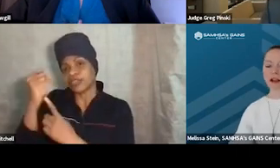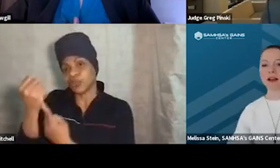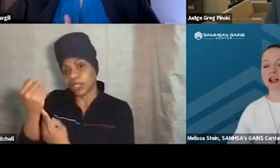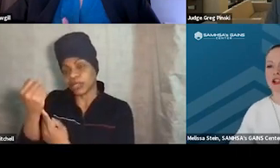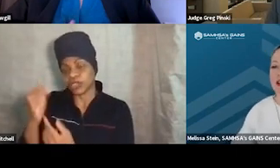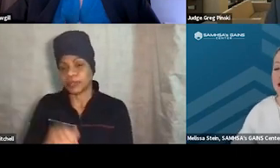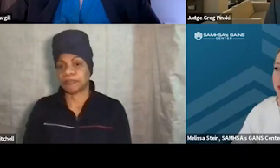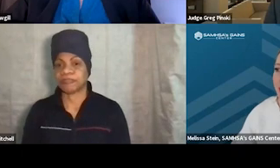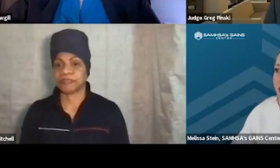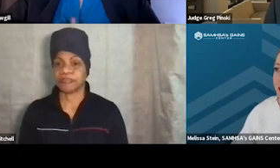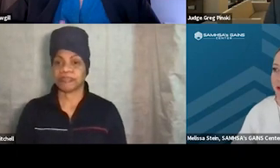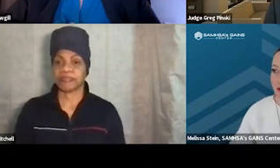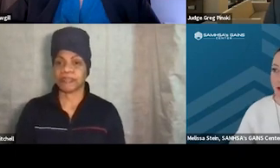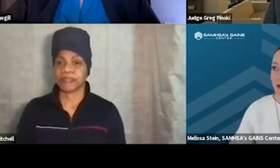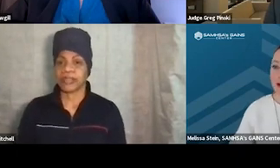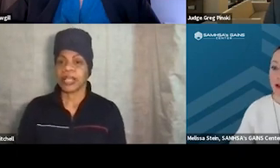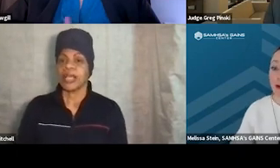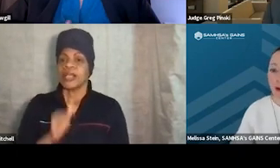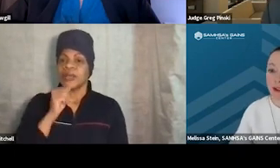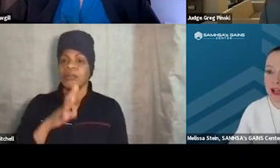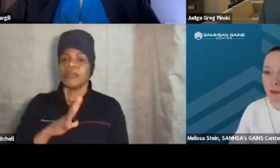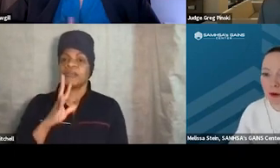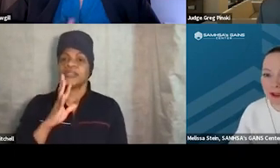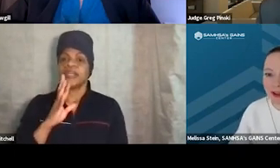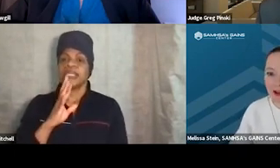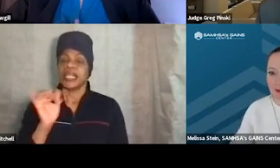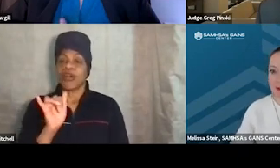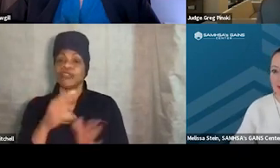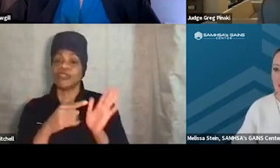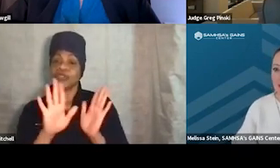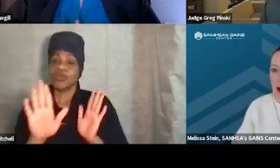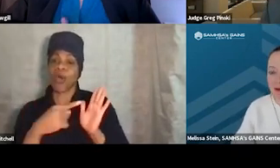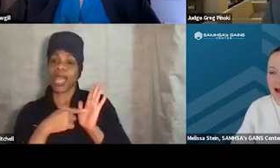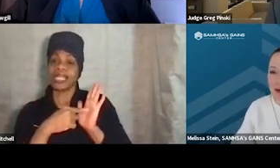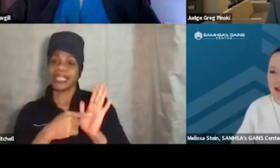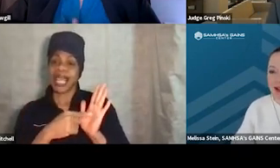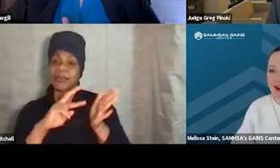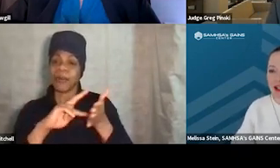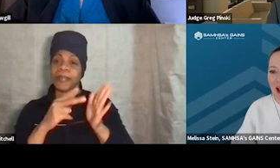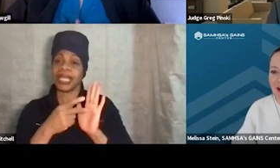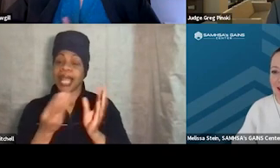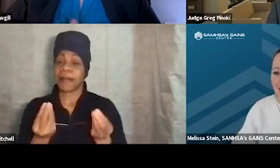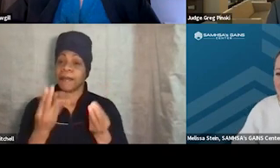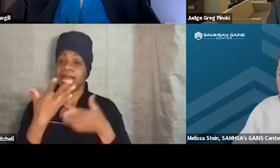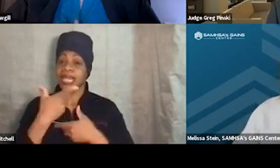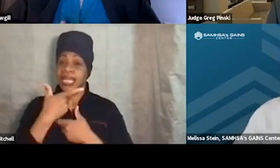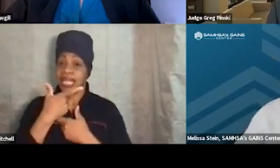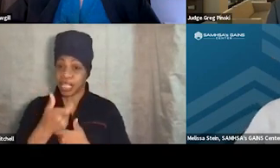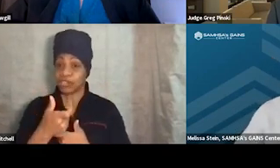And Judge, since you alluded to your example, and that drew a lot of interest and in the chat,